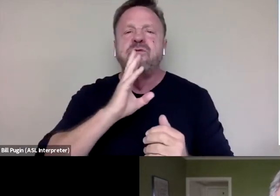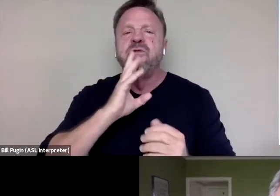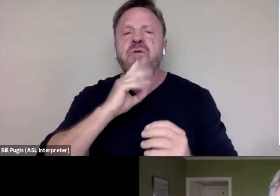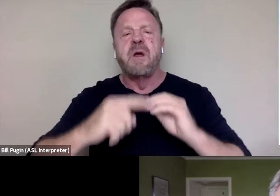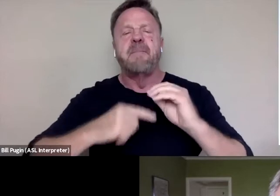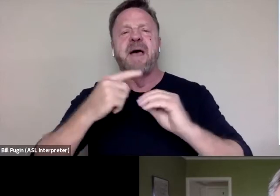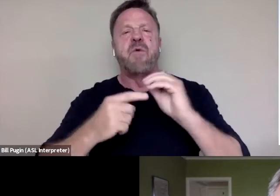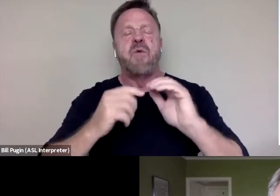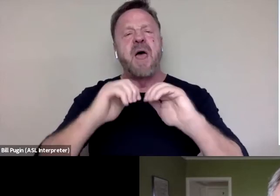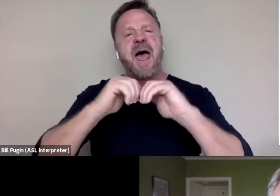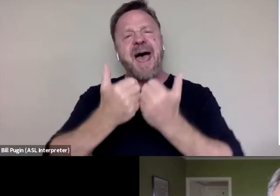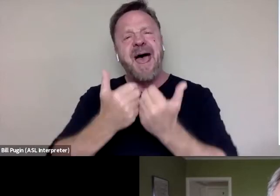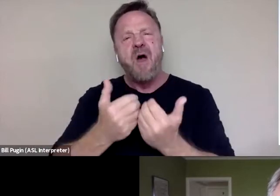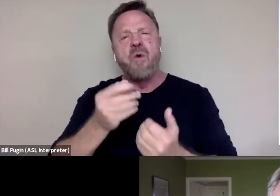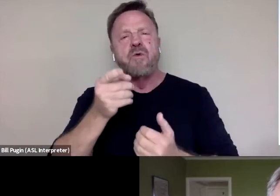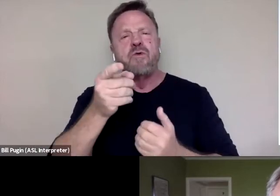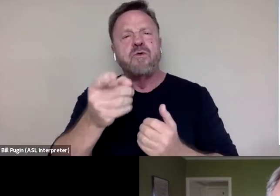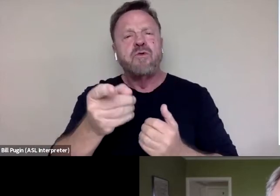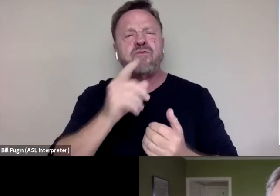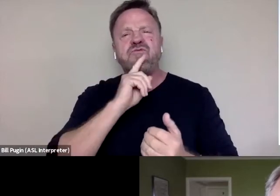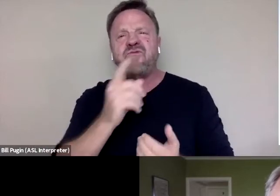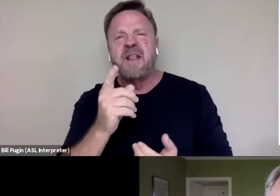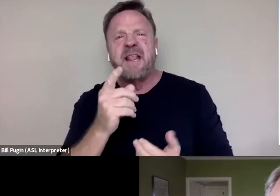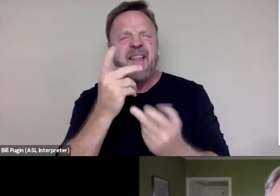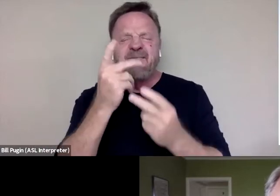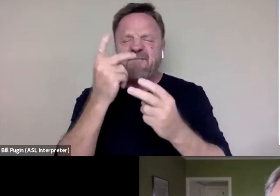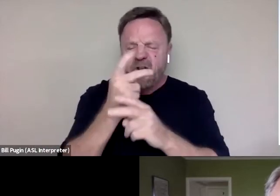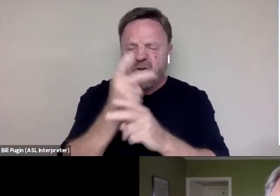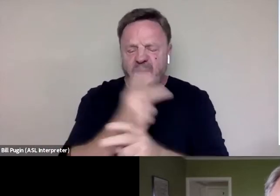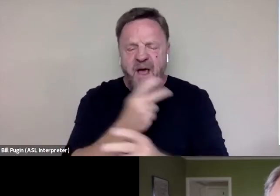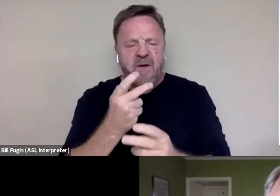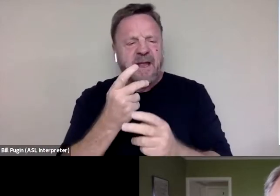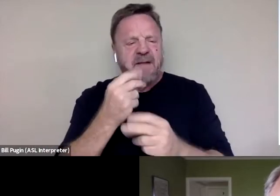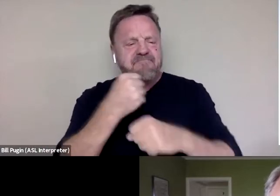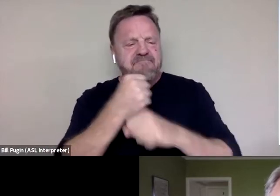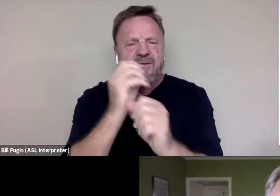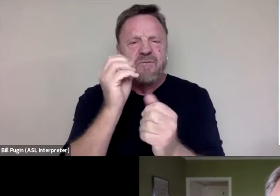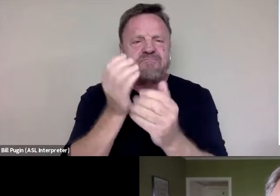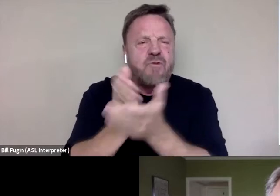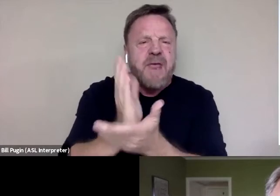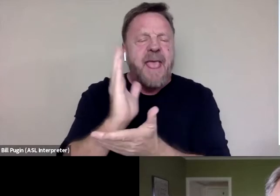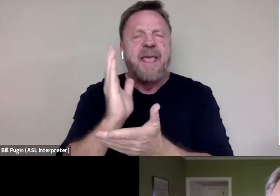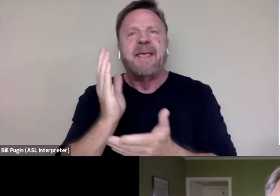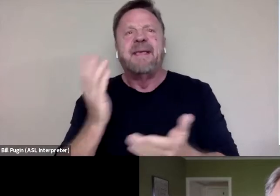how you sort of reconcile that. I mean, it's like it shouldn't be something that,